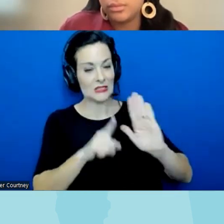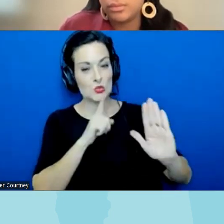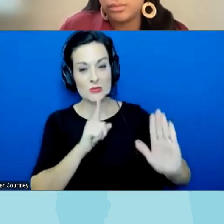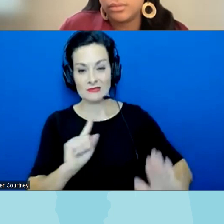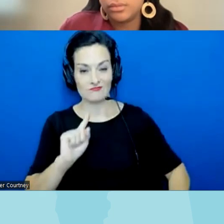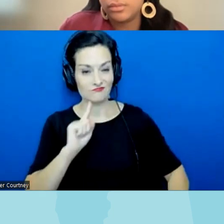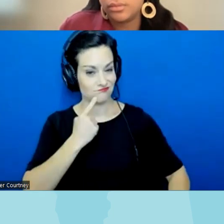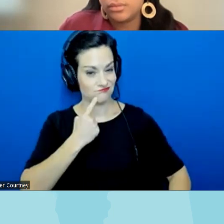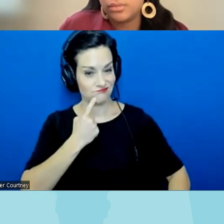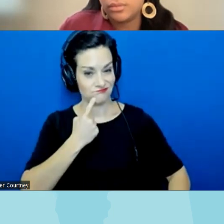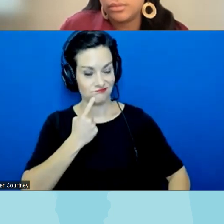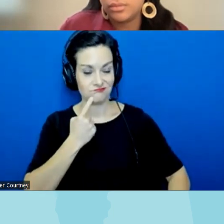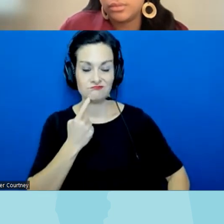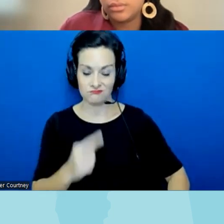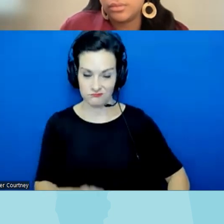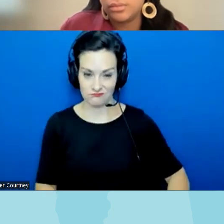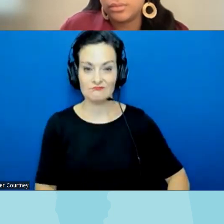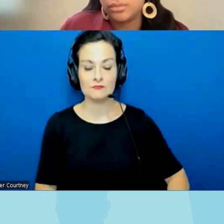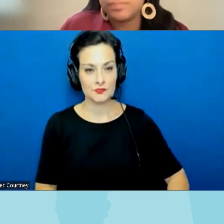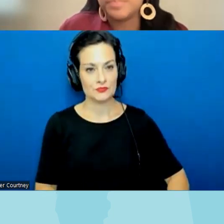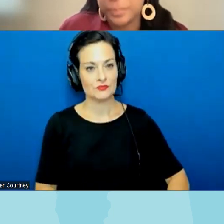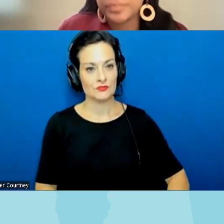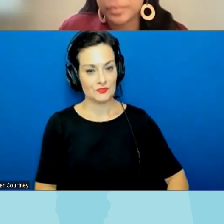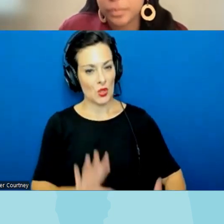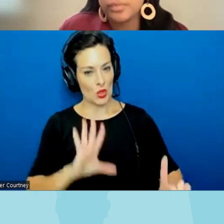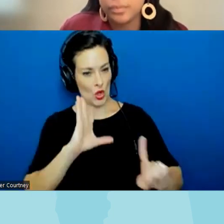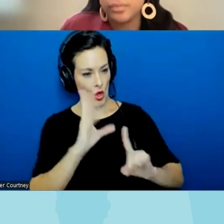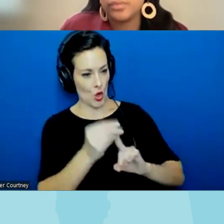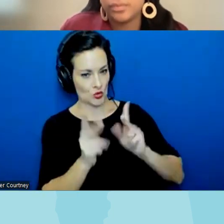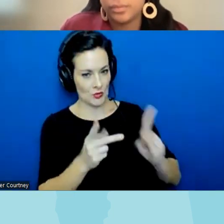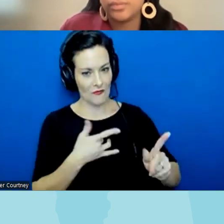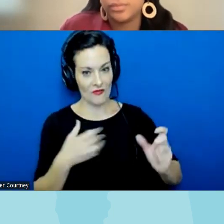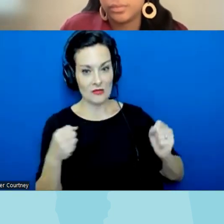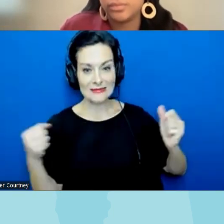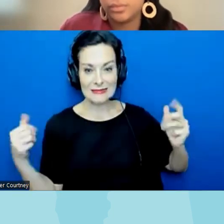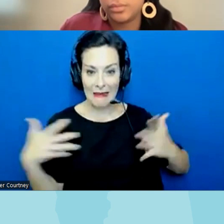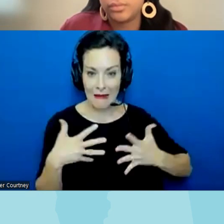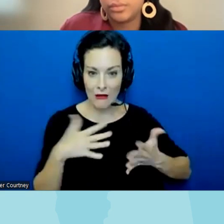they really Stoke that Culture of Fear among Educators um you know am I going to be turned